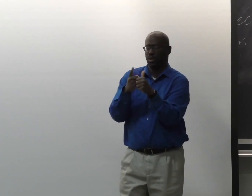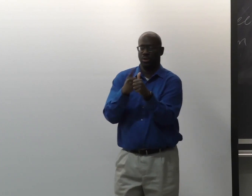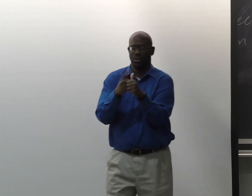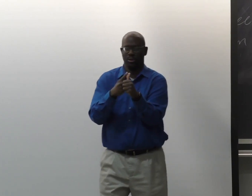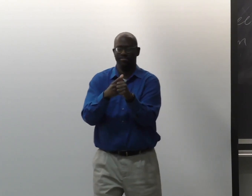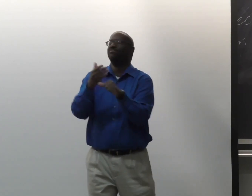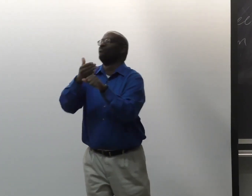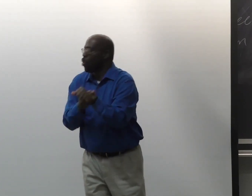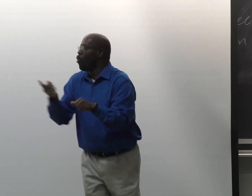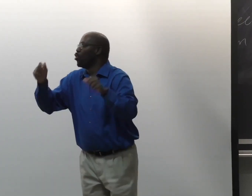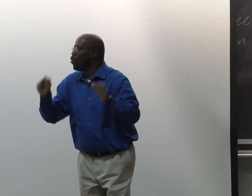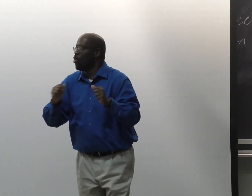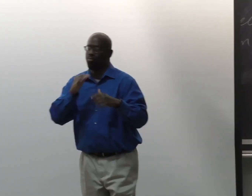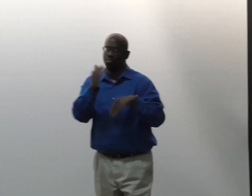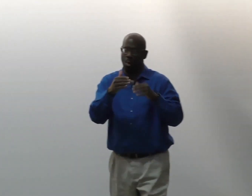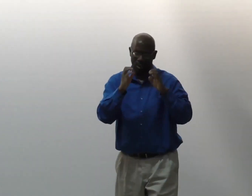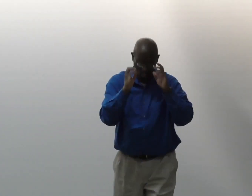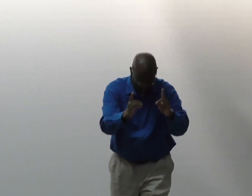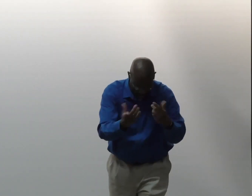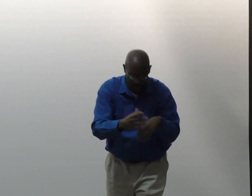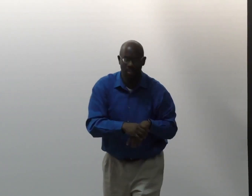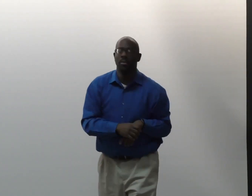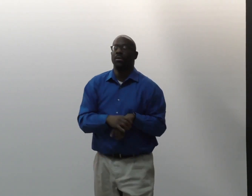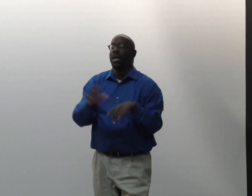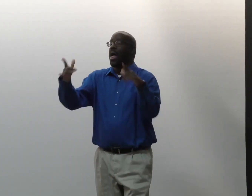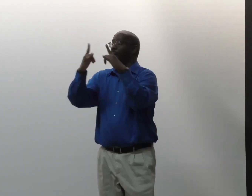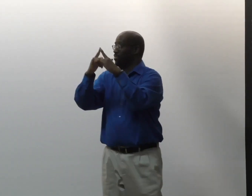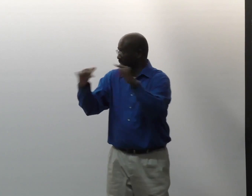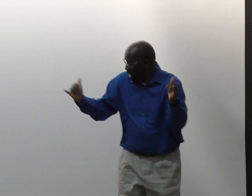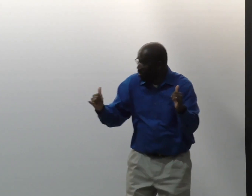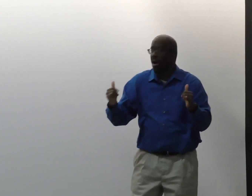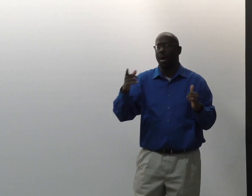their trust first before we can proceed with education.